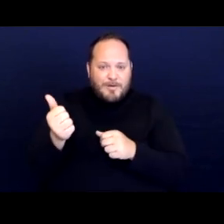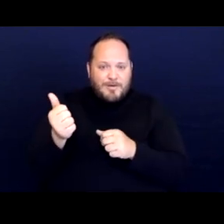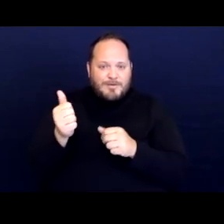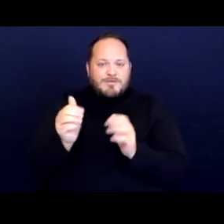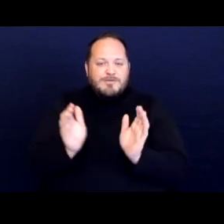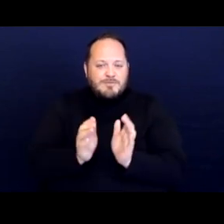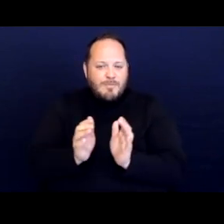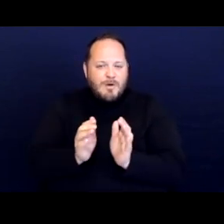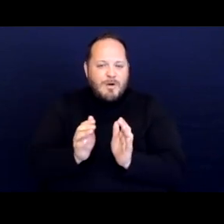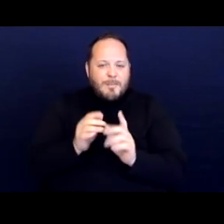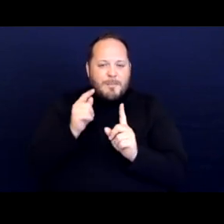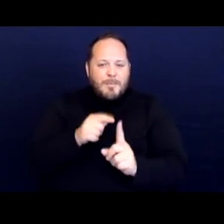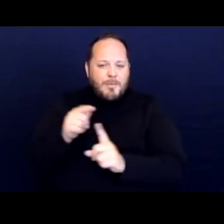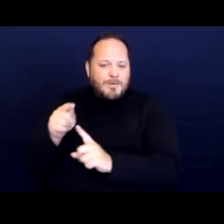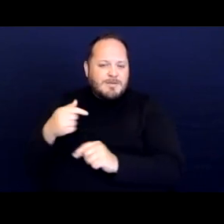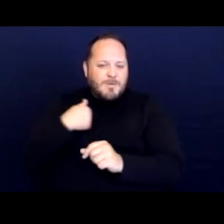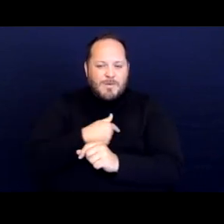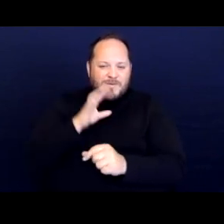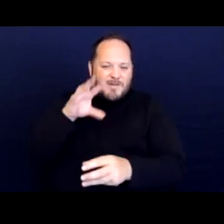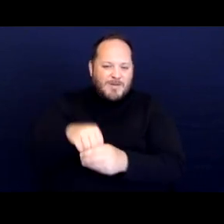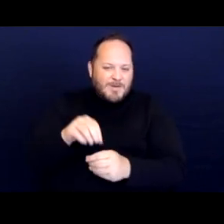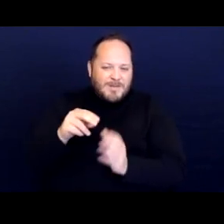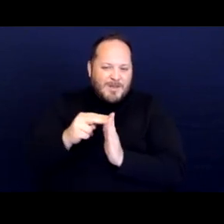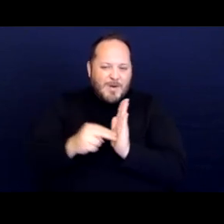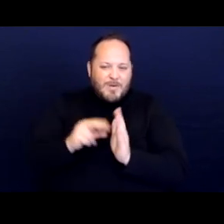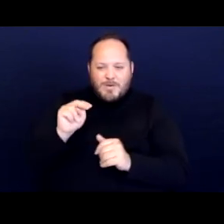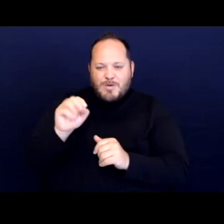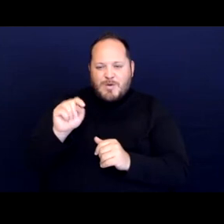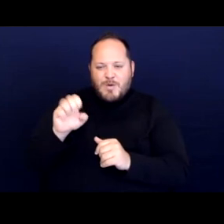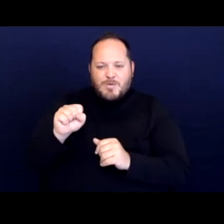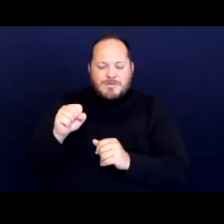sort of points that we'll include in the notes. I think what we'll do is,